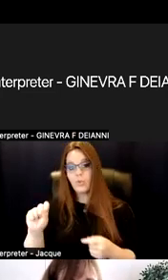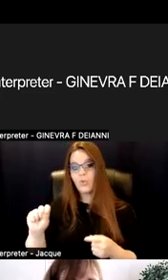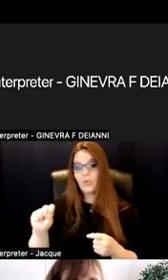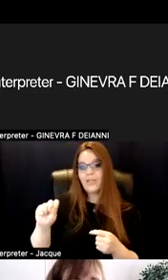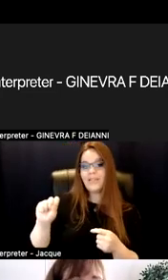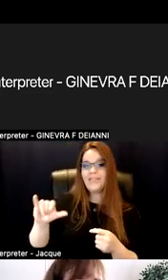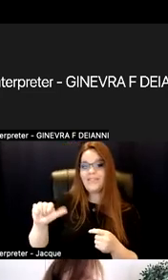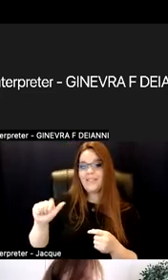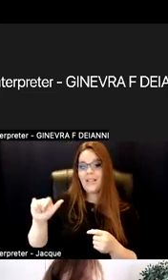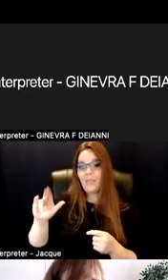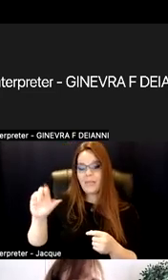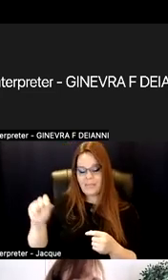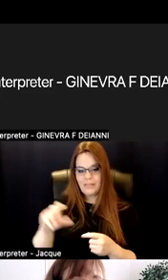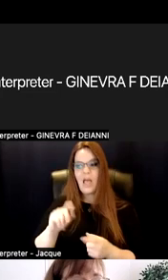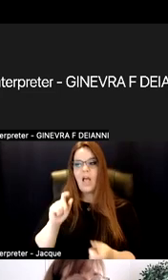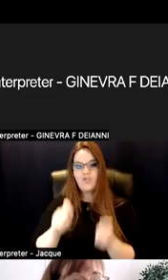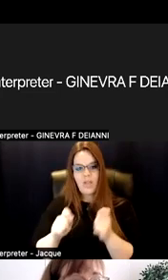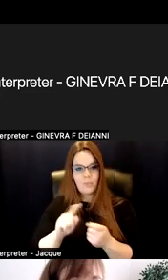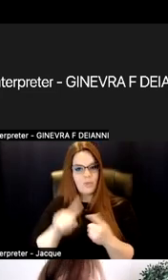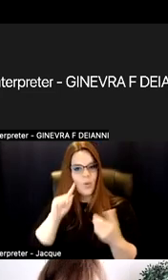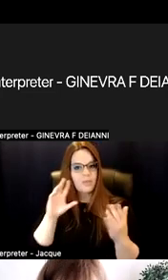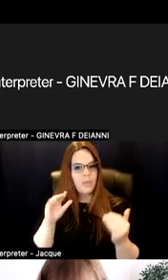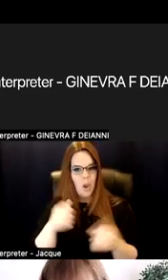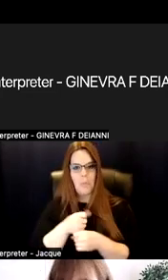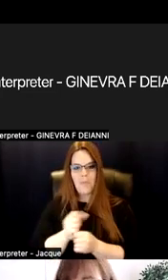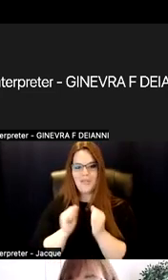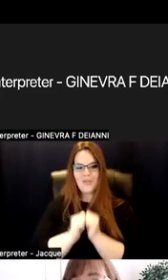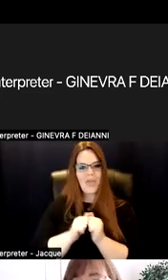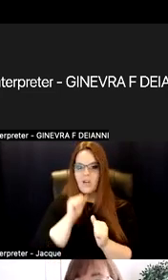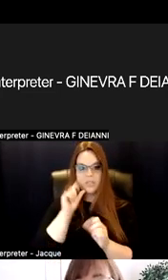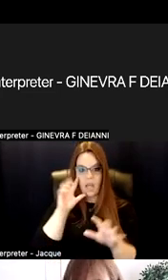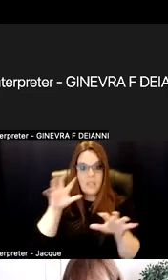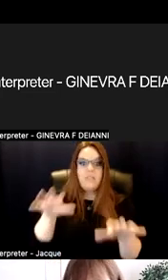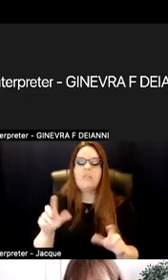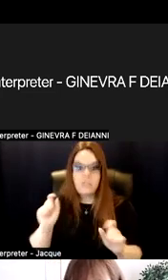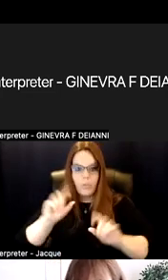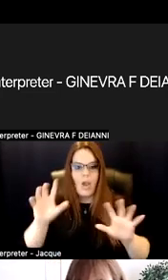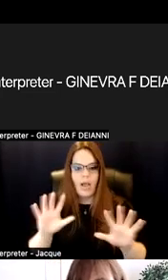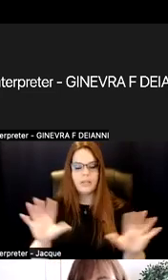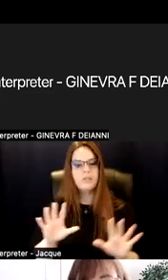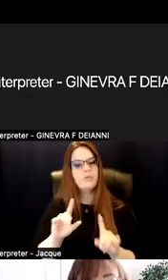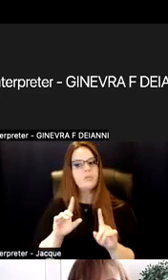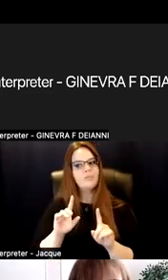are made together. They are not surprises. So being trustworthy. Choice.